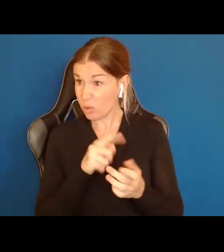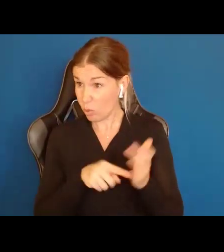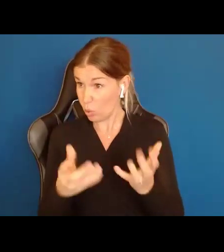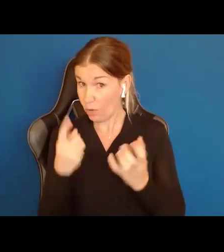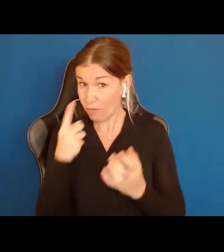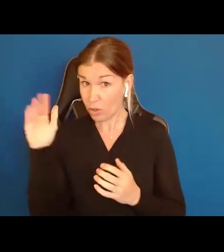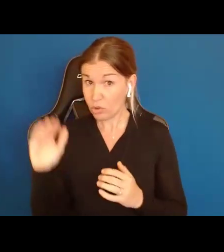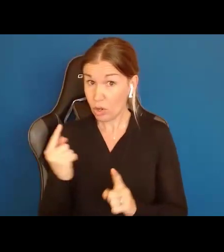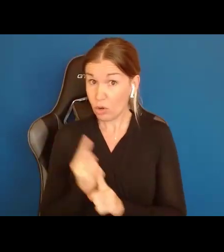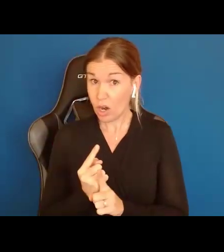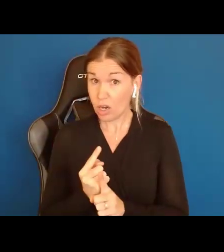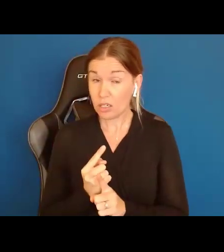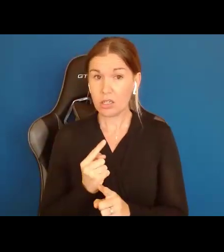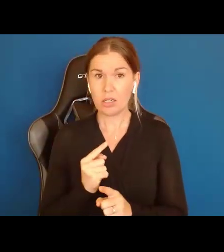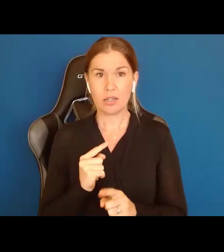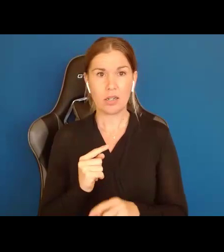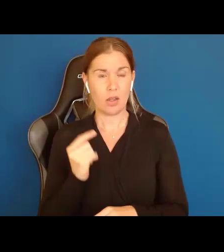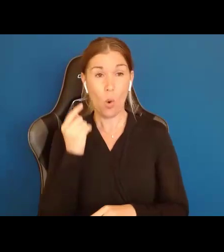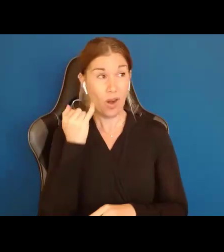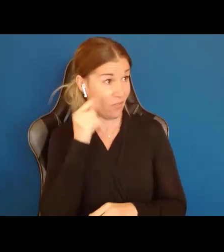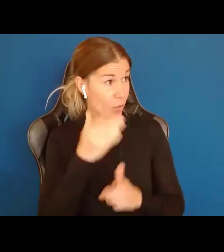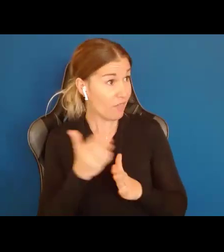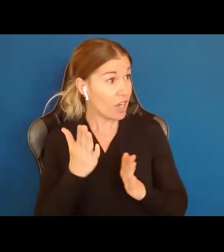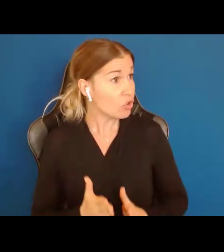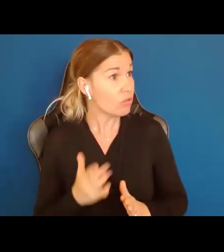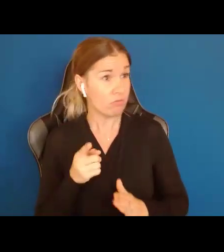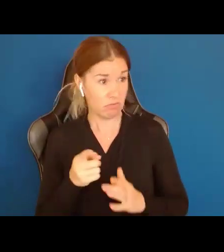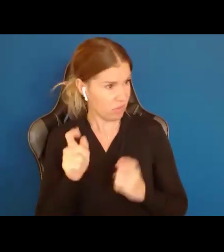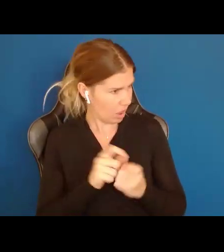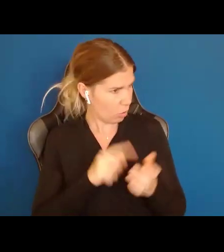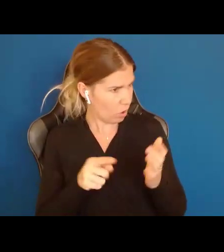professional, isn't this exactly what you would want for the people you work with? And if you